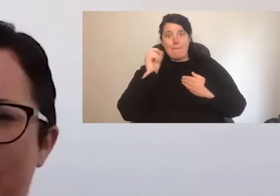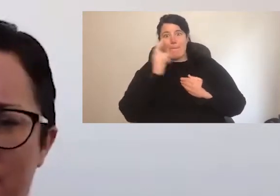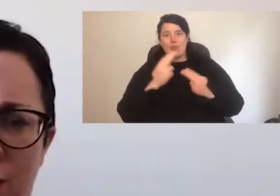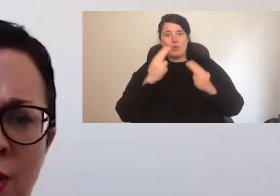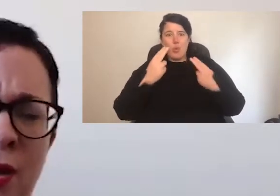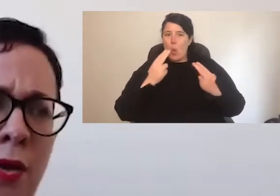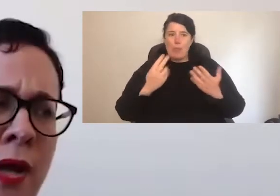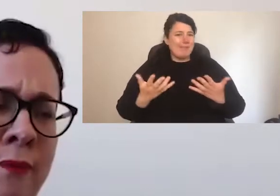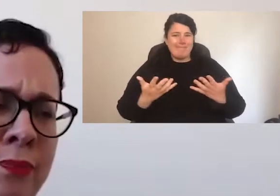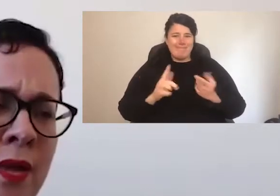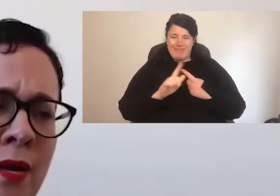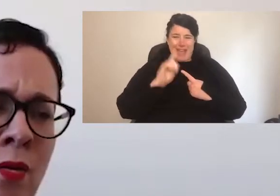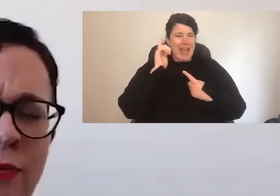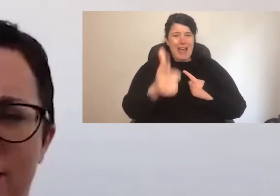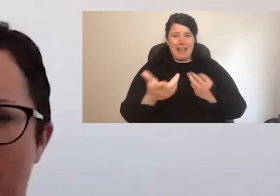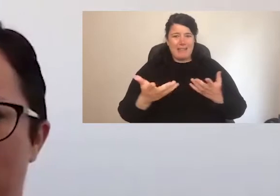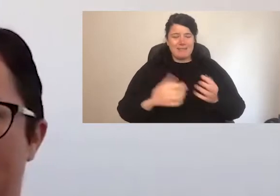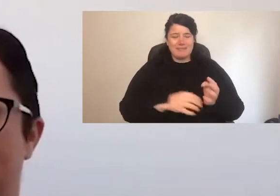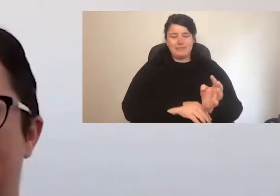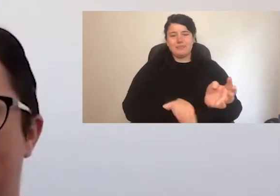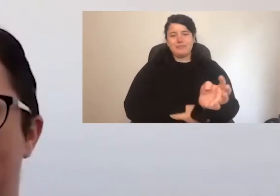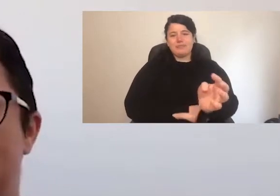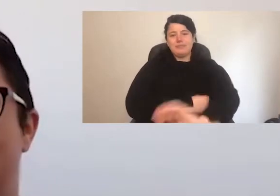really sorry for you, all of those of you, who now find yourselves at